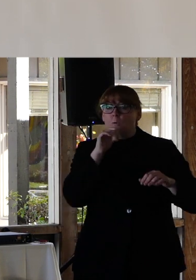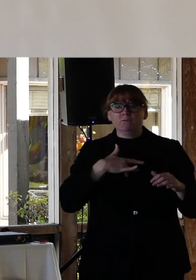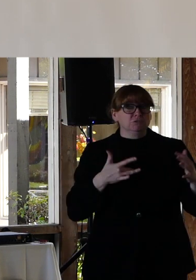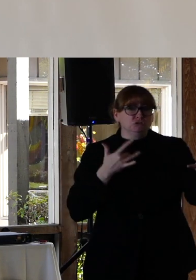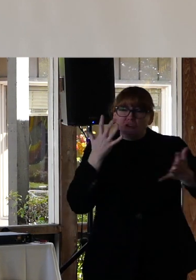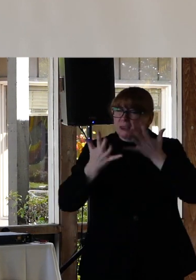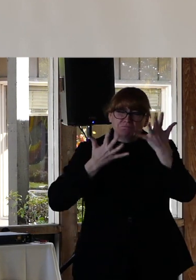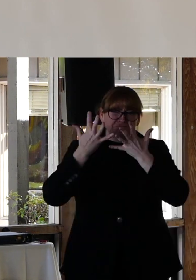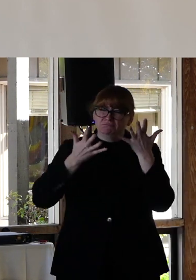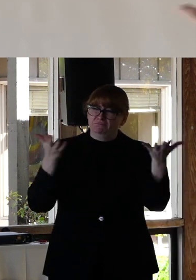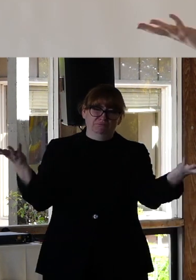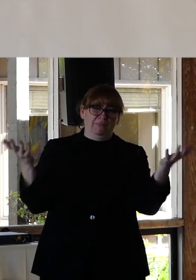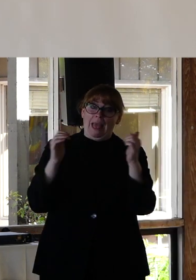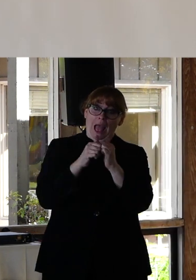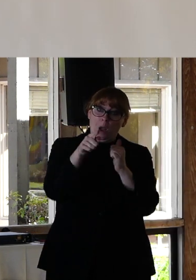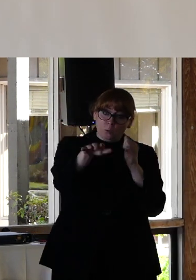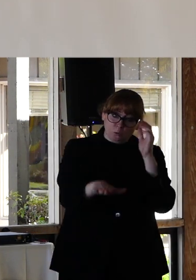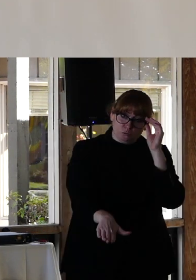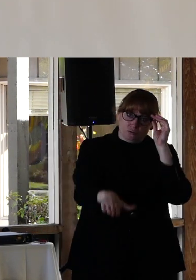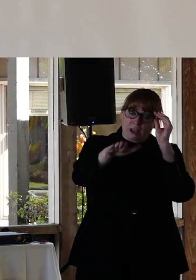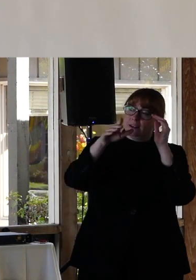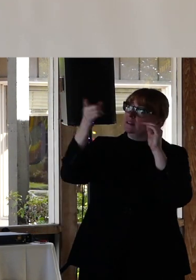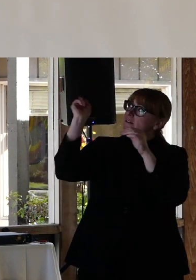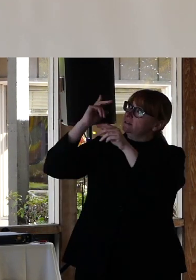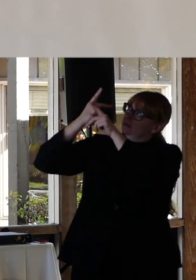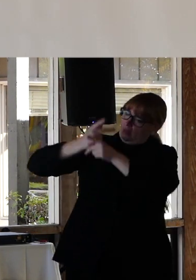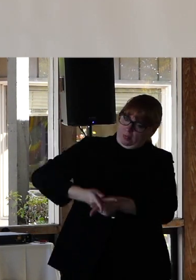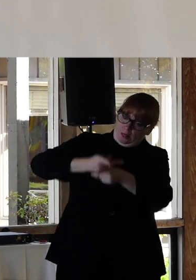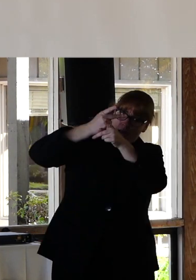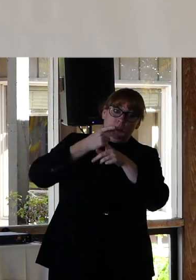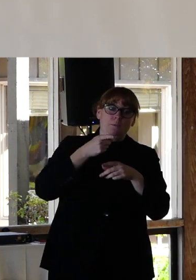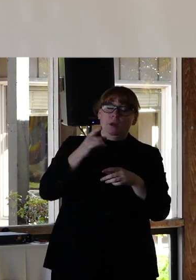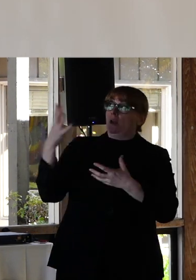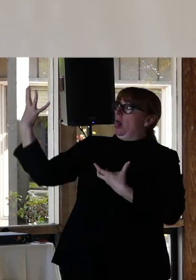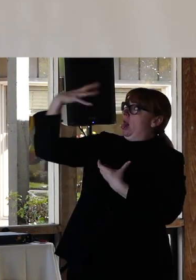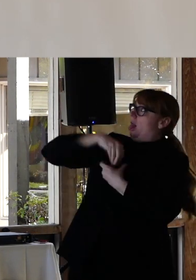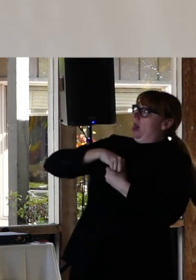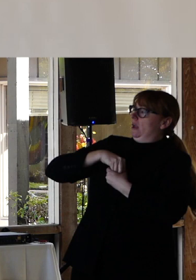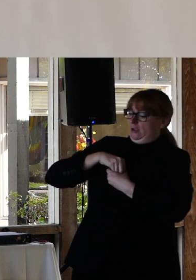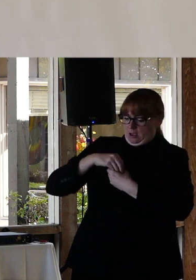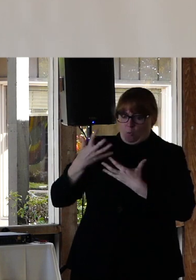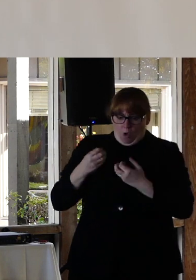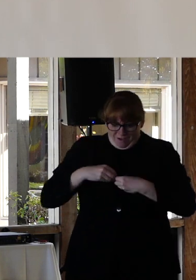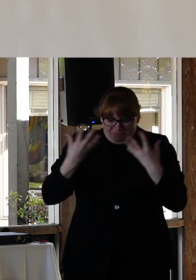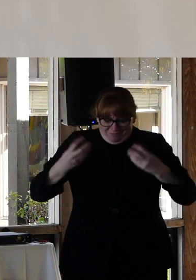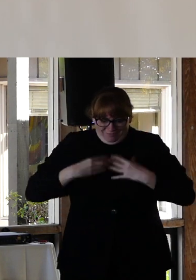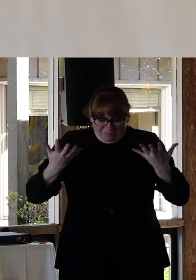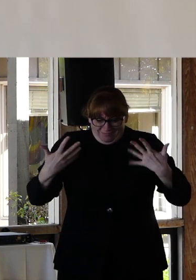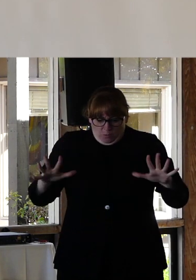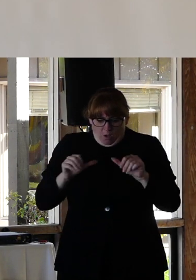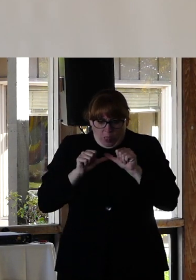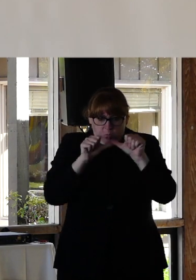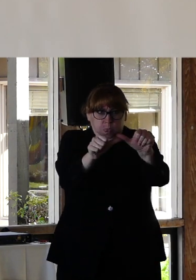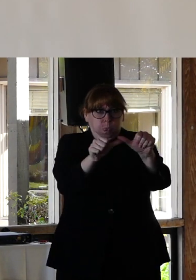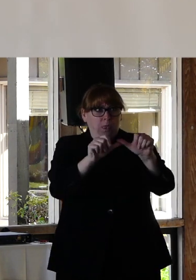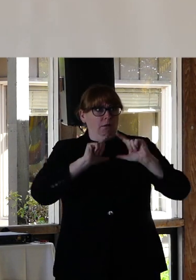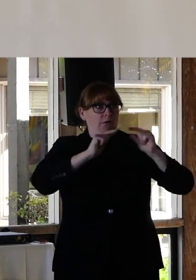been raised into a culture that you don't want to perpetuate. The only